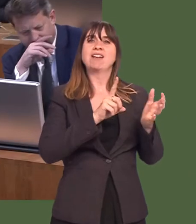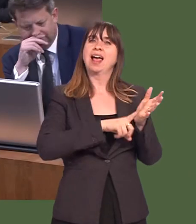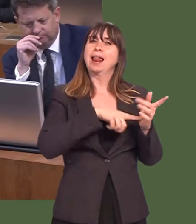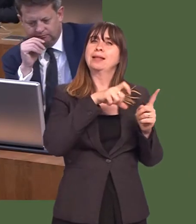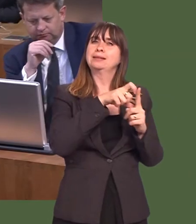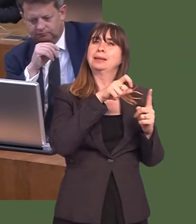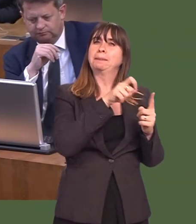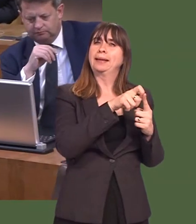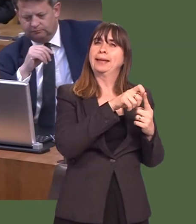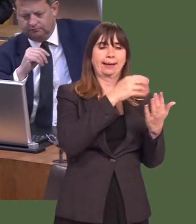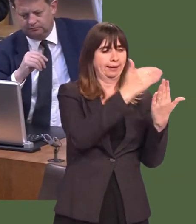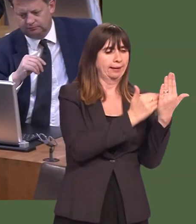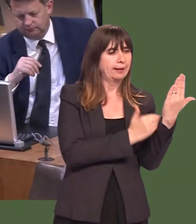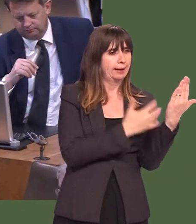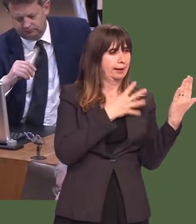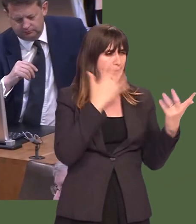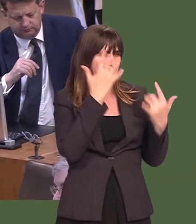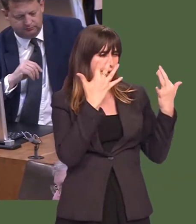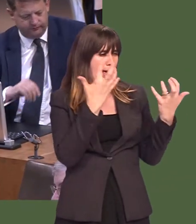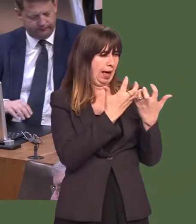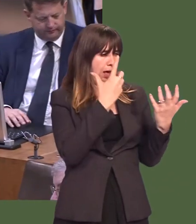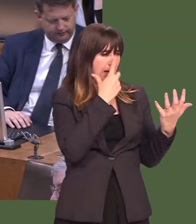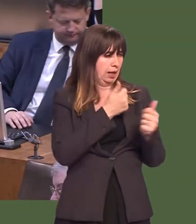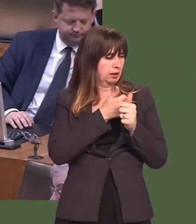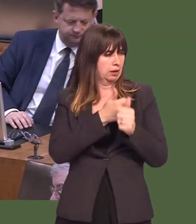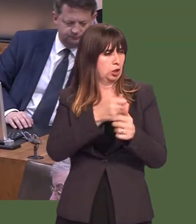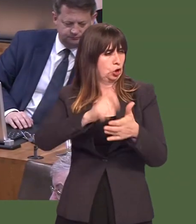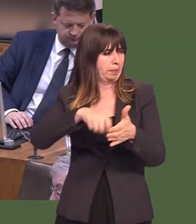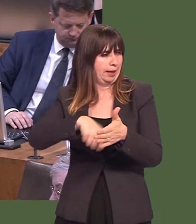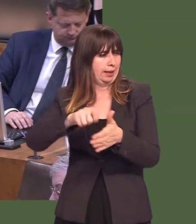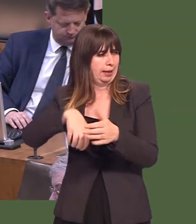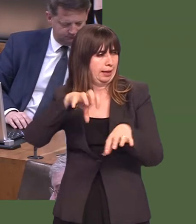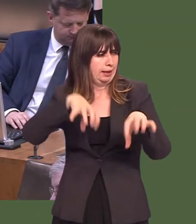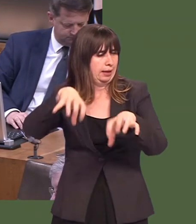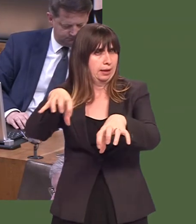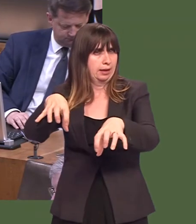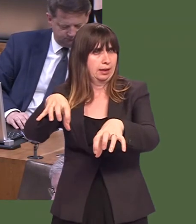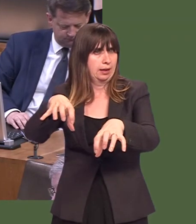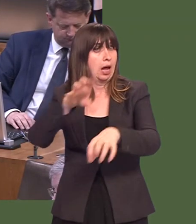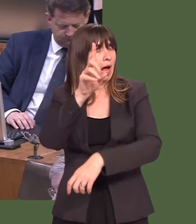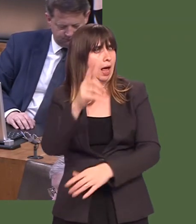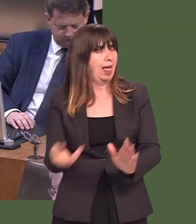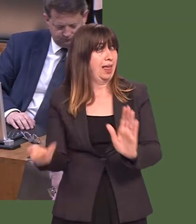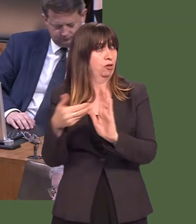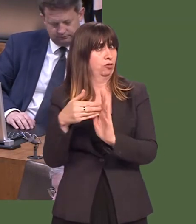their LDPs, look at how they can assist existing retail centres, including high streets. But itís about more than that.